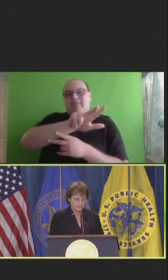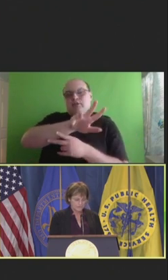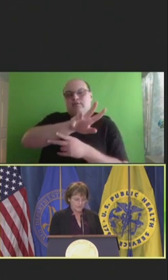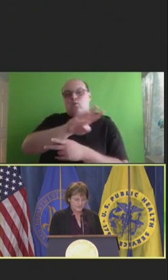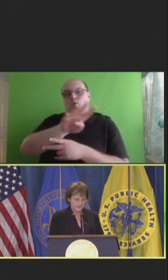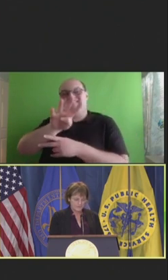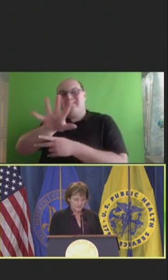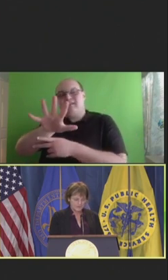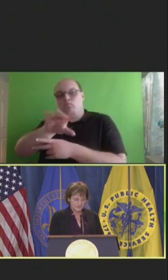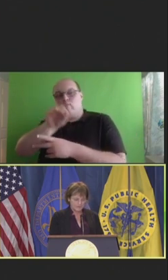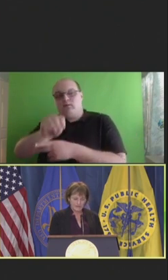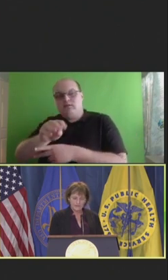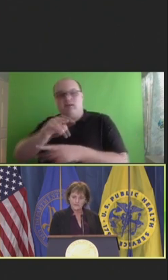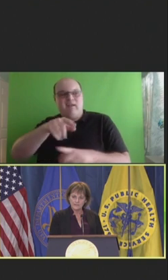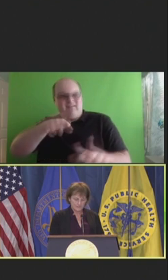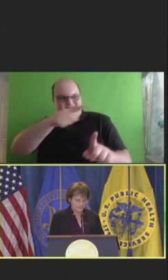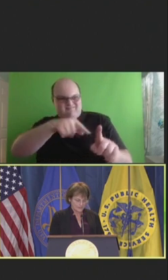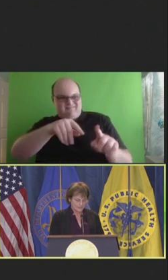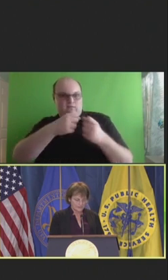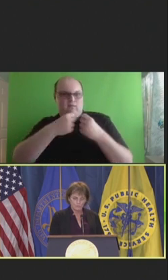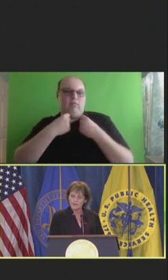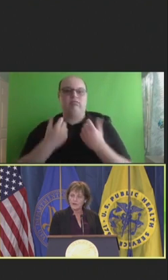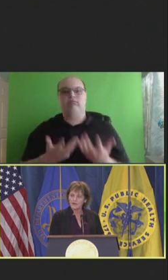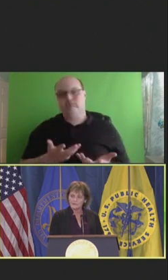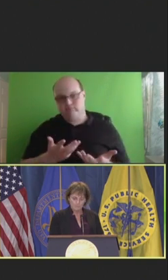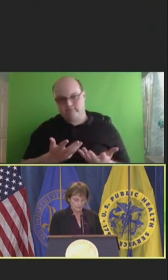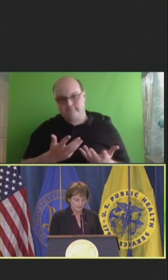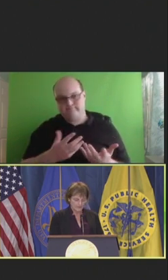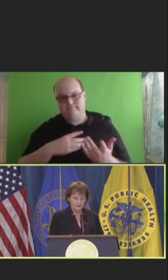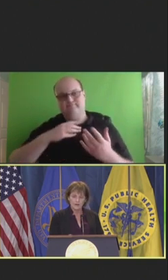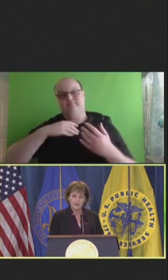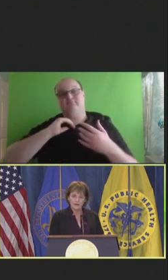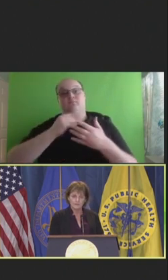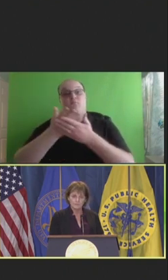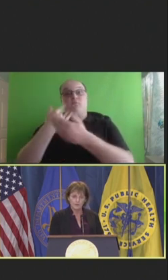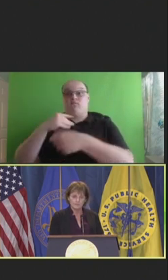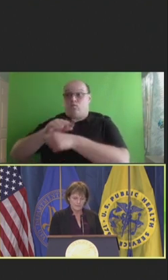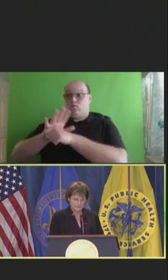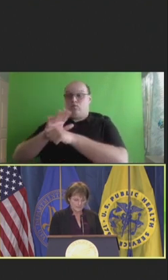During the pandemic, given the fact that clinicians were highly motivated -- are highly motivated